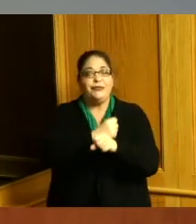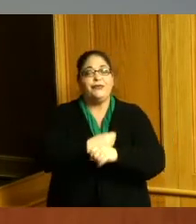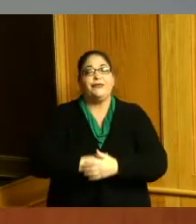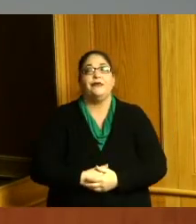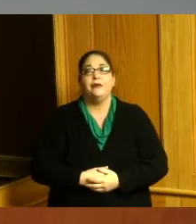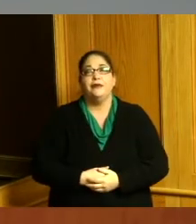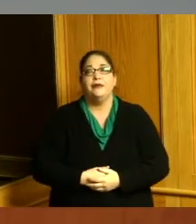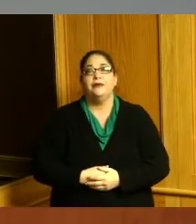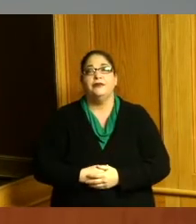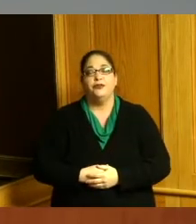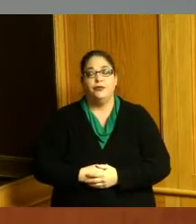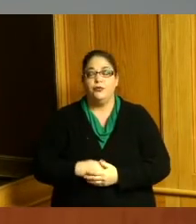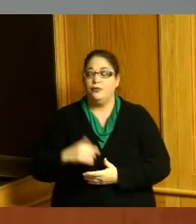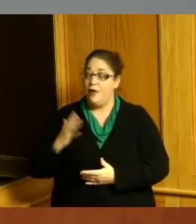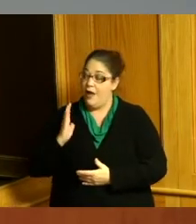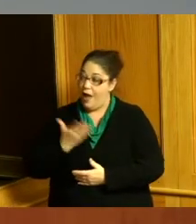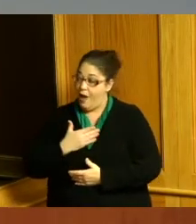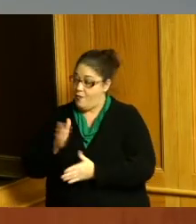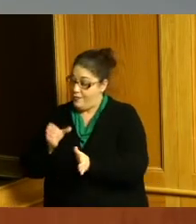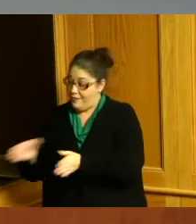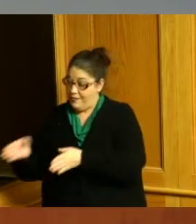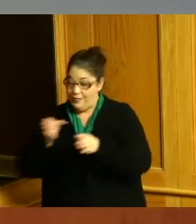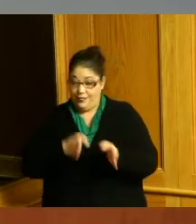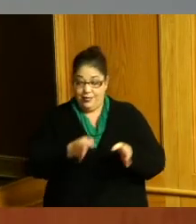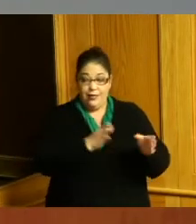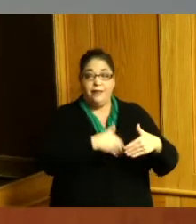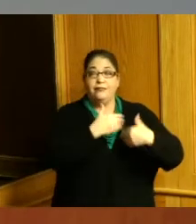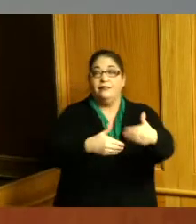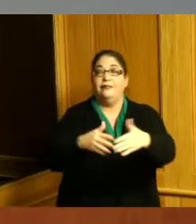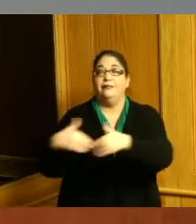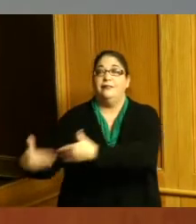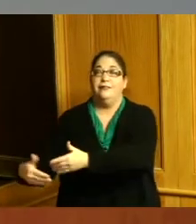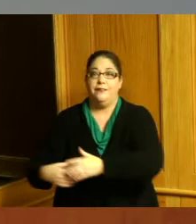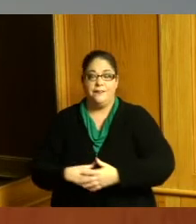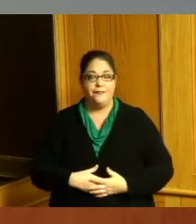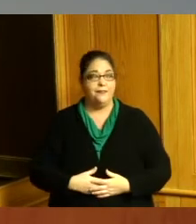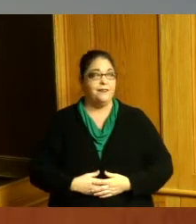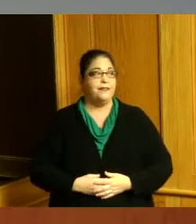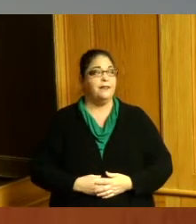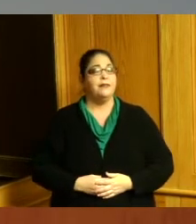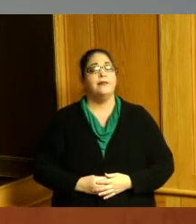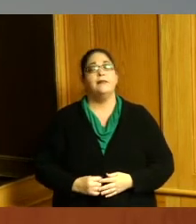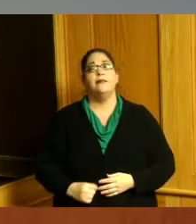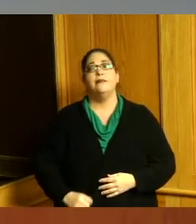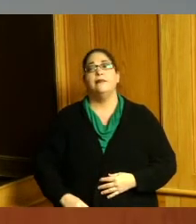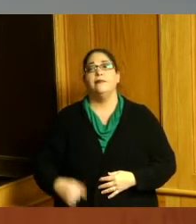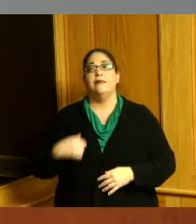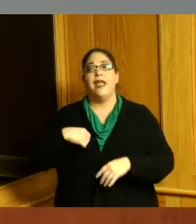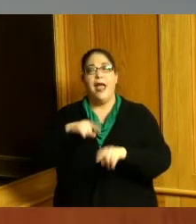our agendas forward I just have a couple of things to note one is that I attended a a